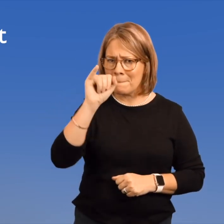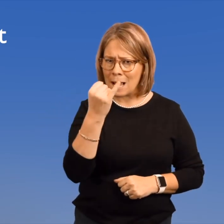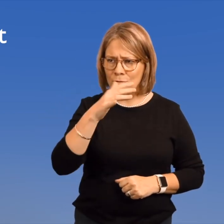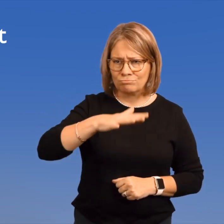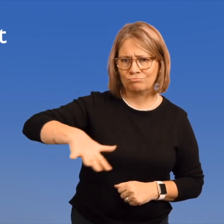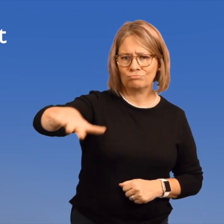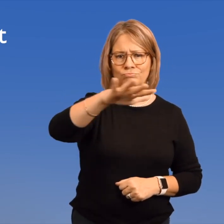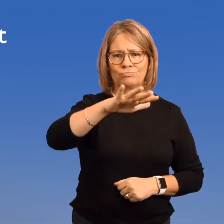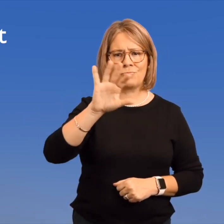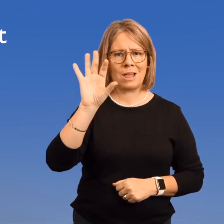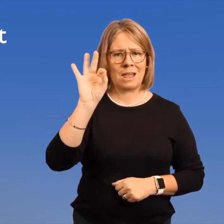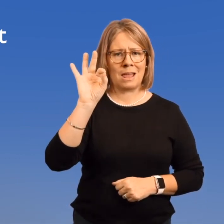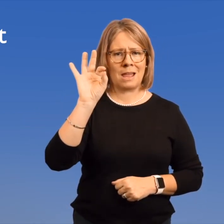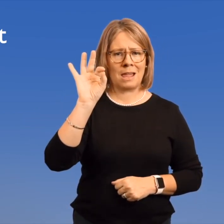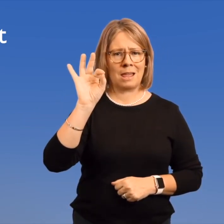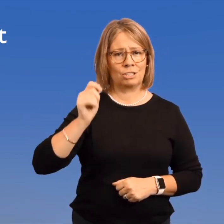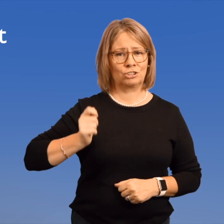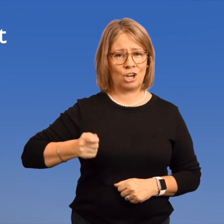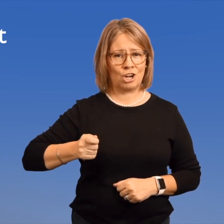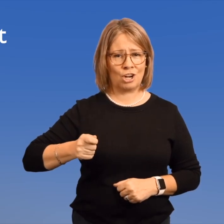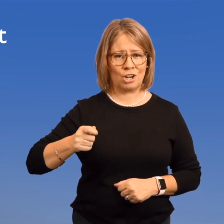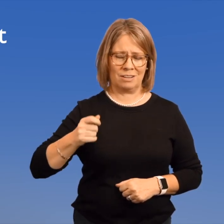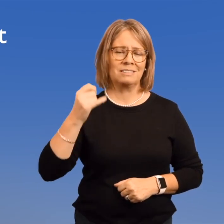of the majority of the nine judges.